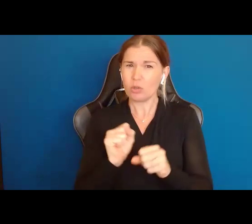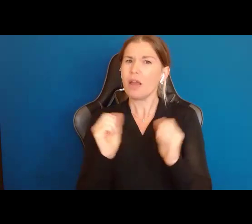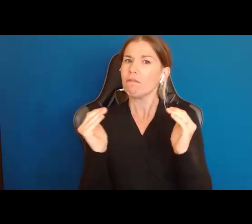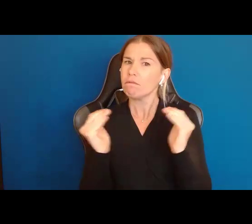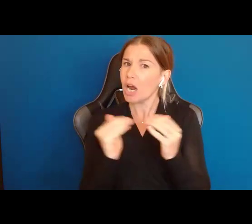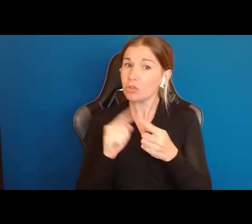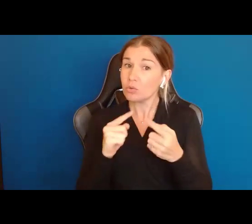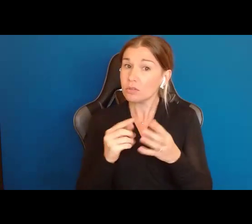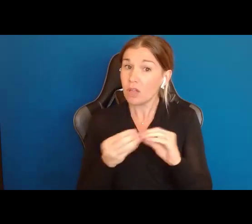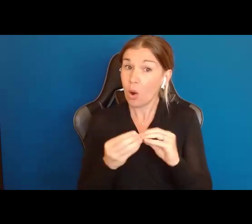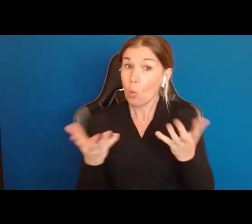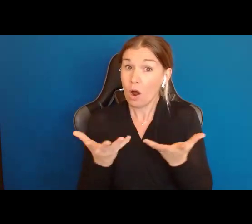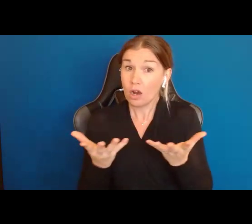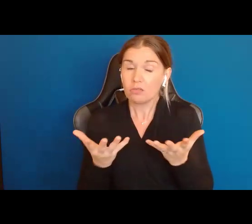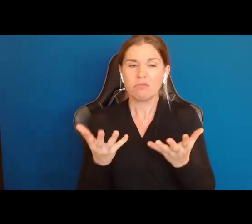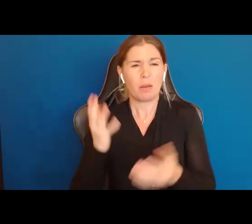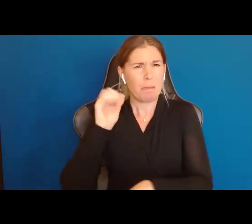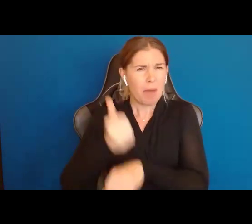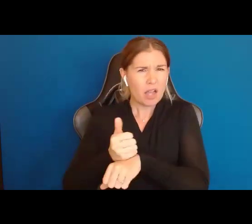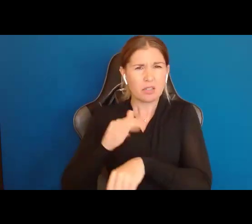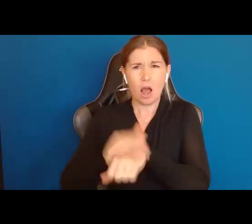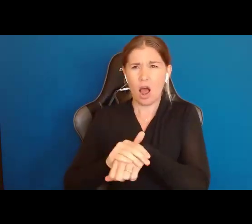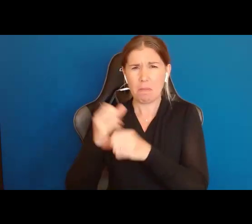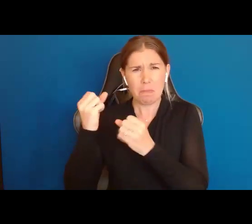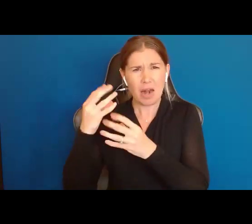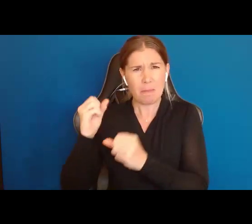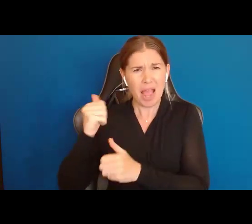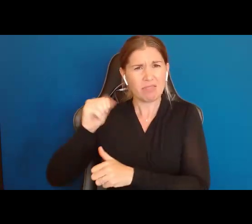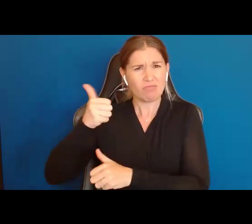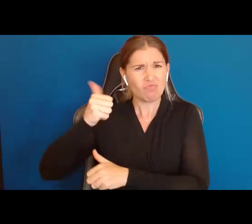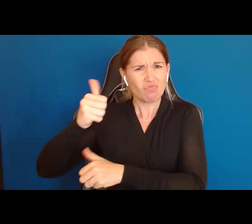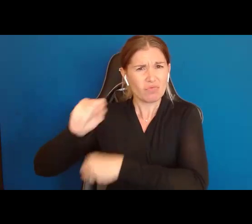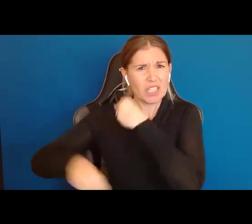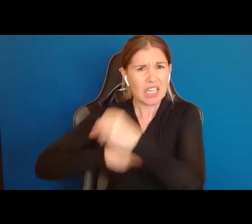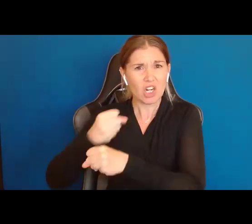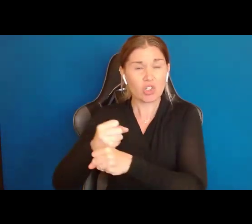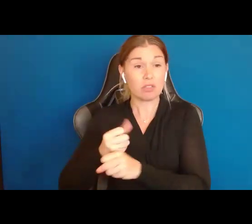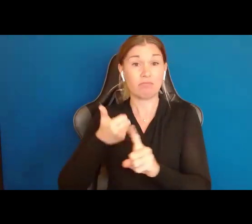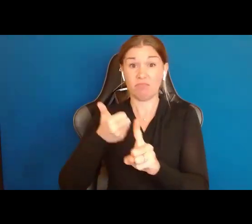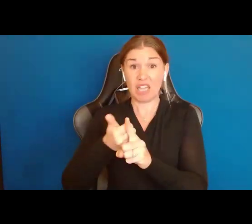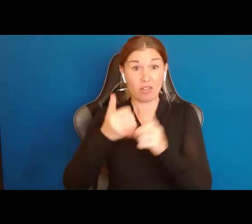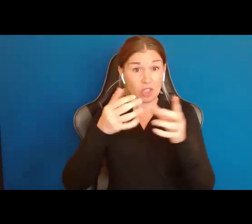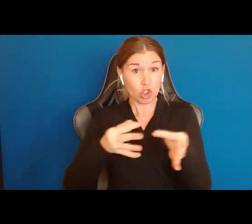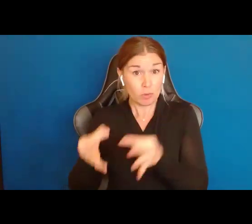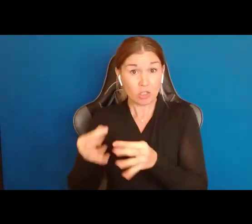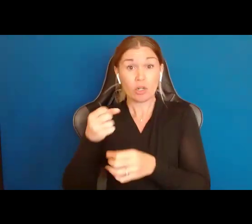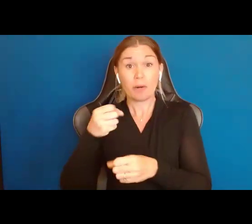that based upon decades of studies, self determination, making choices, is the key to a